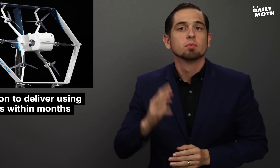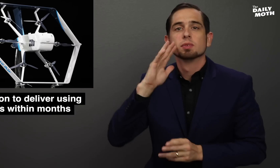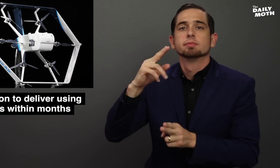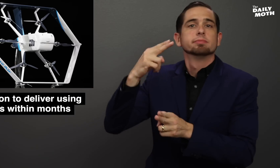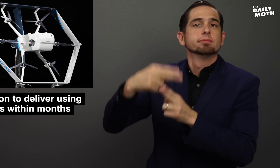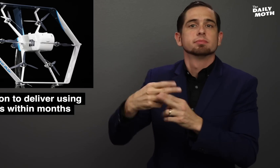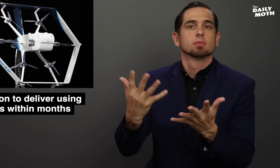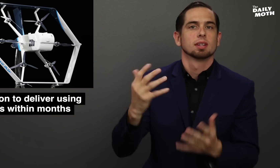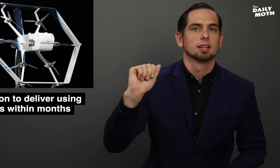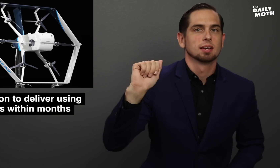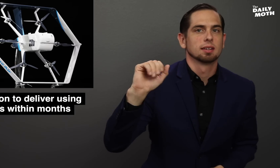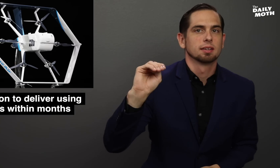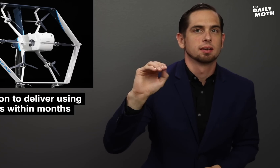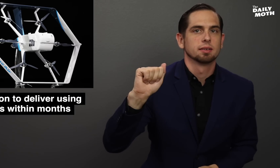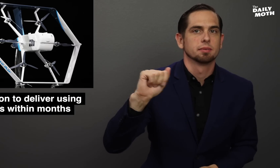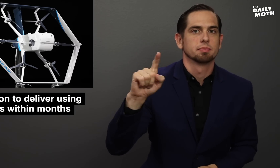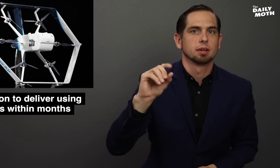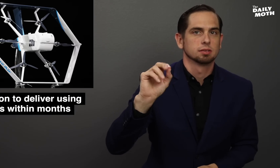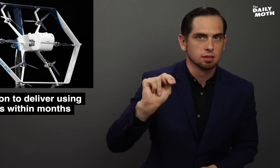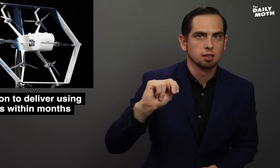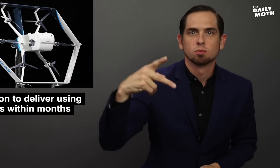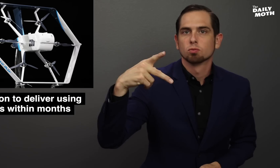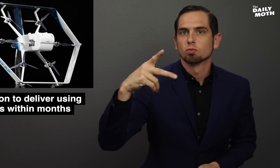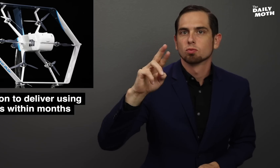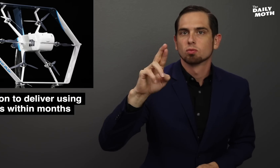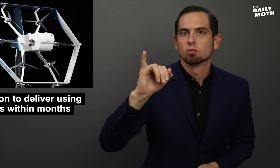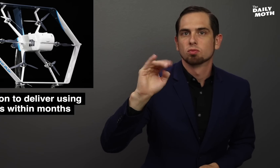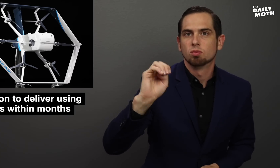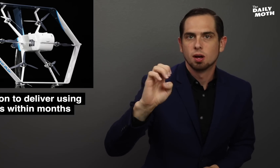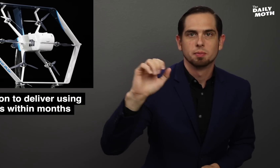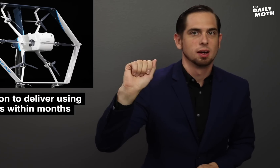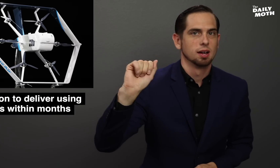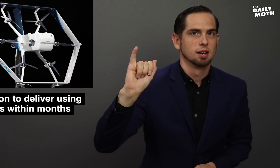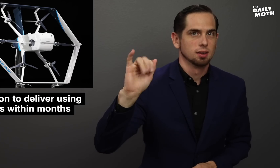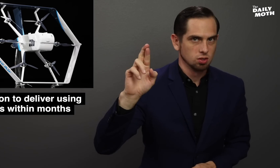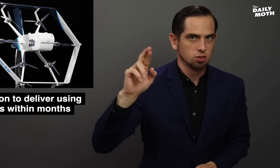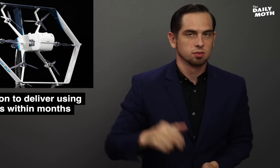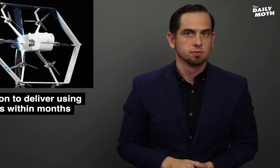It will be called "Amazon Prime Air."